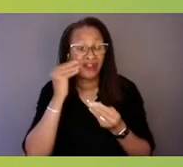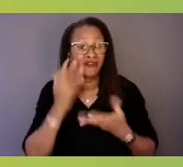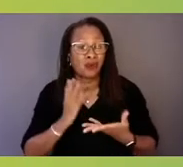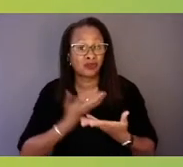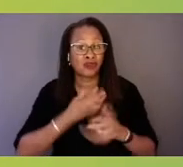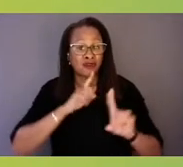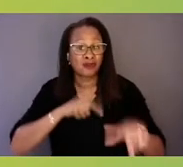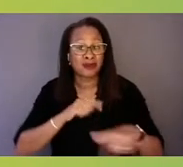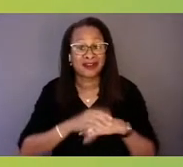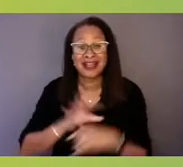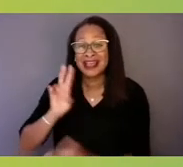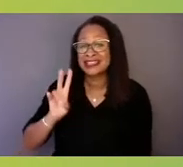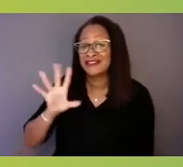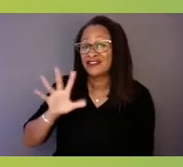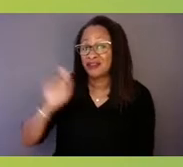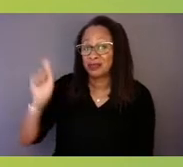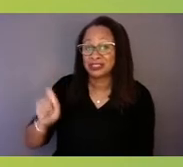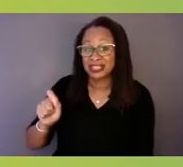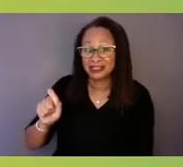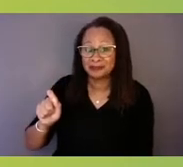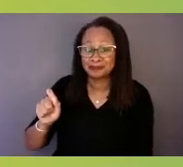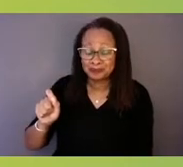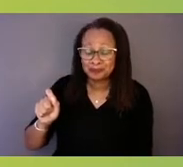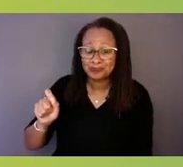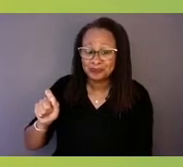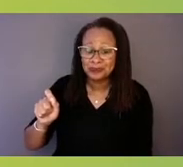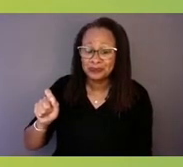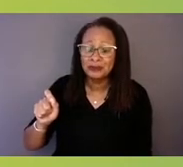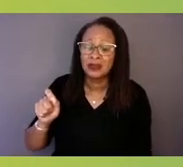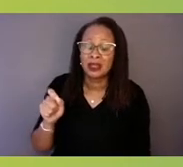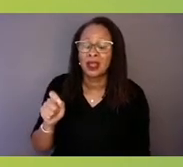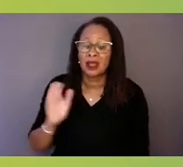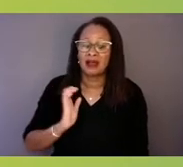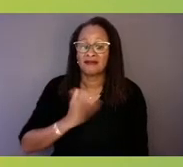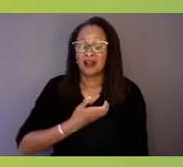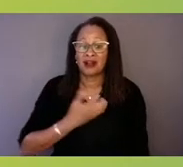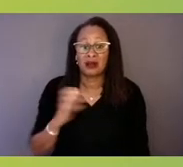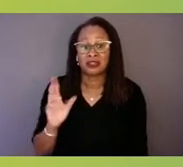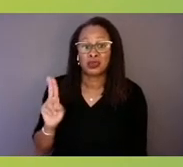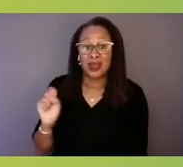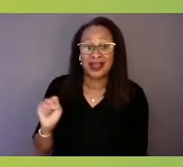are designated as clinician shortage sites, which means they simply don't have the services.